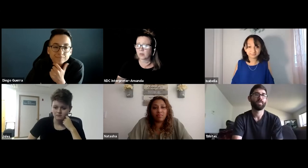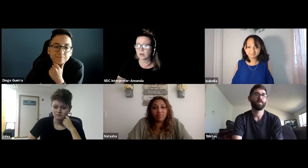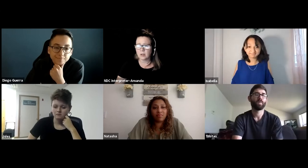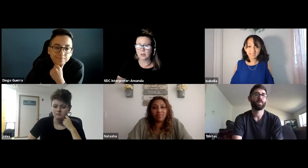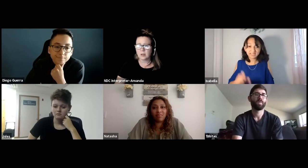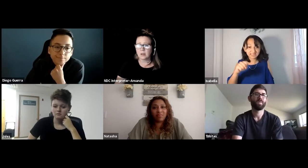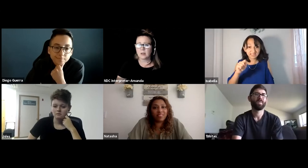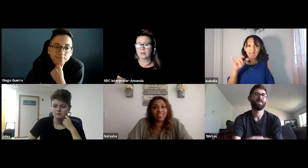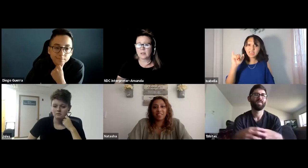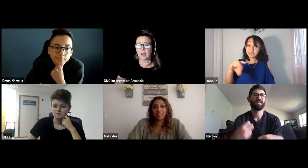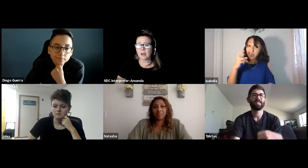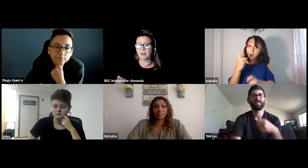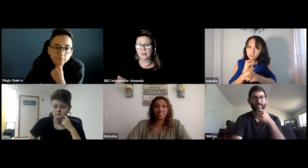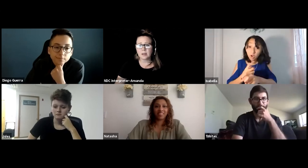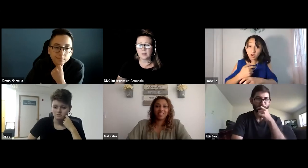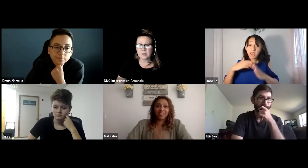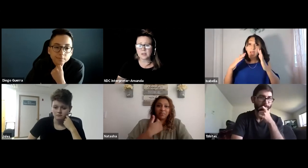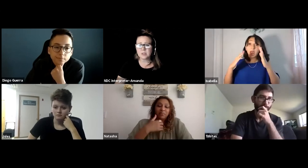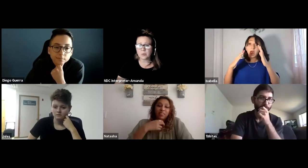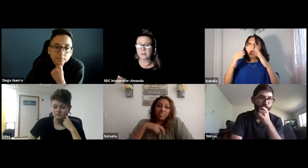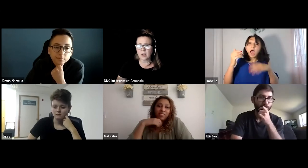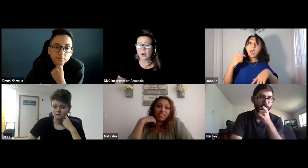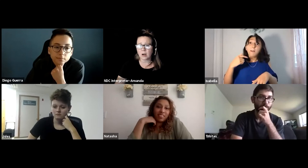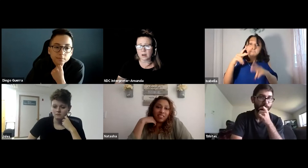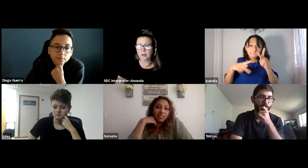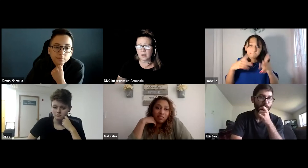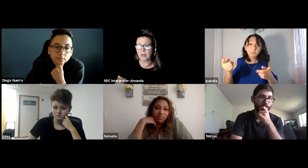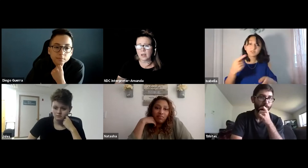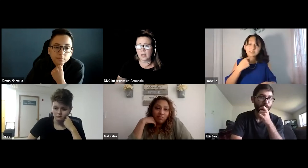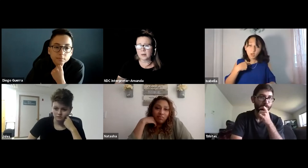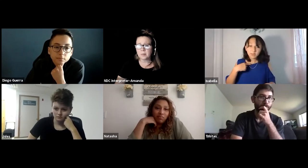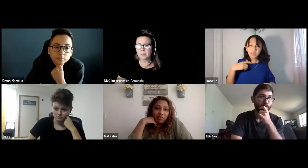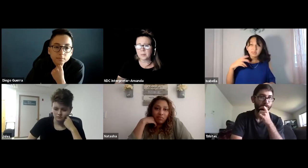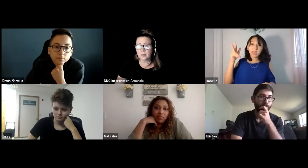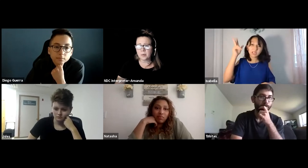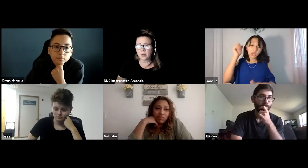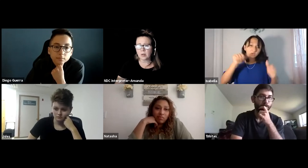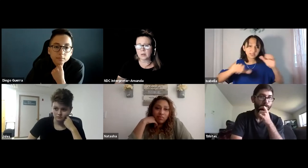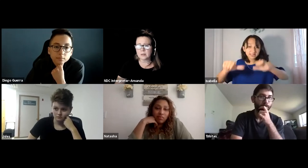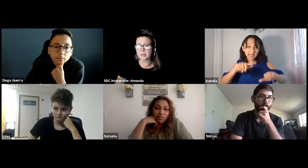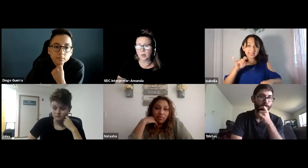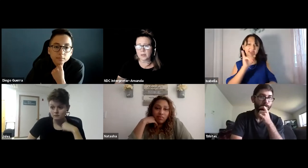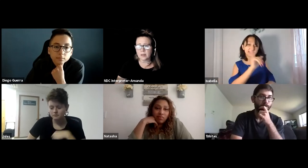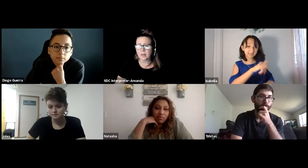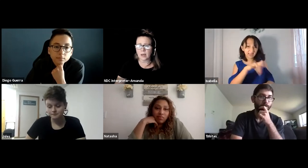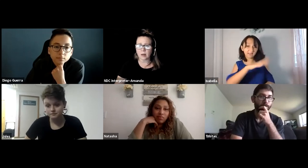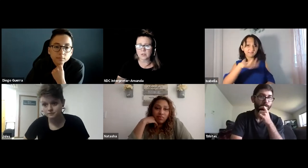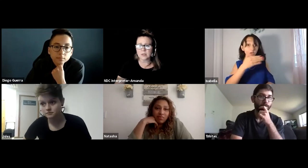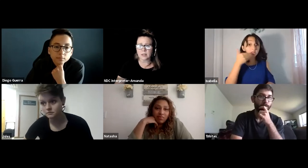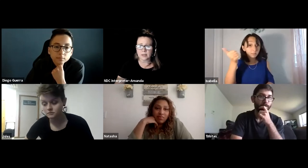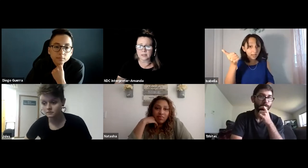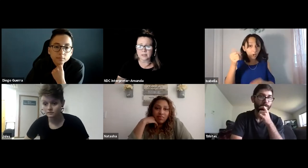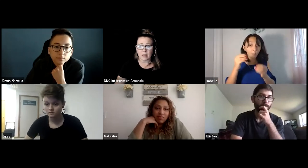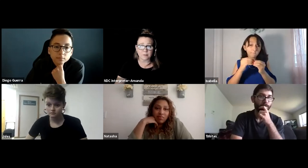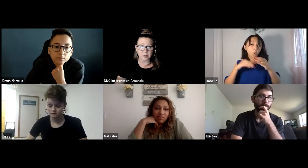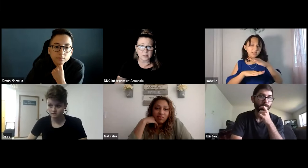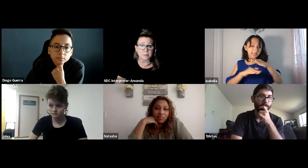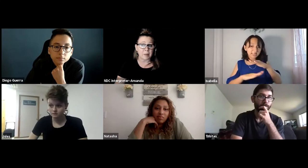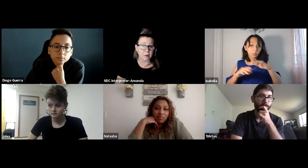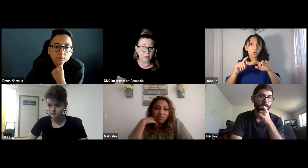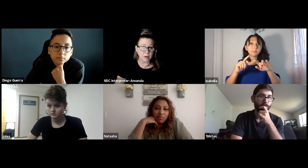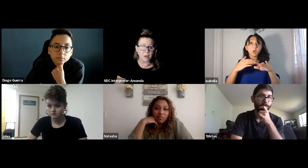and so, yeah, it was really hard and people tell me auditory sciences and that field is better.